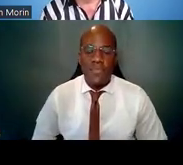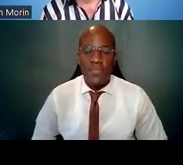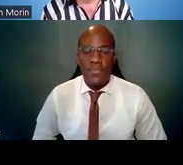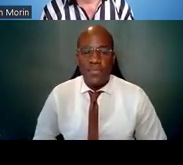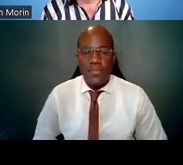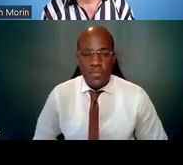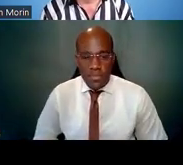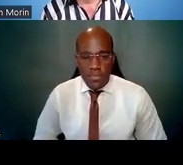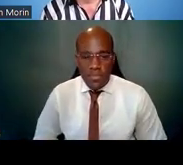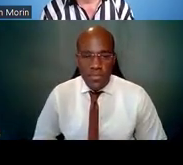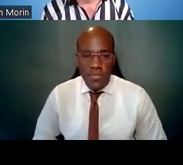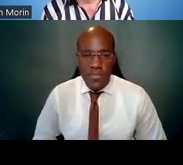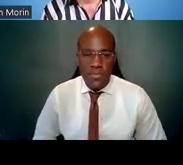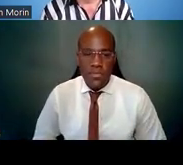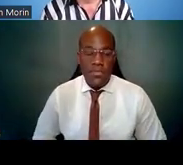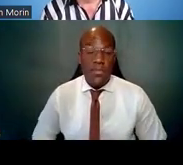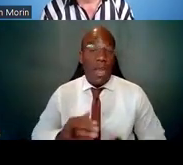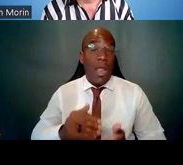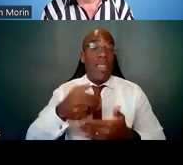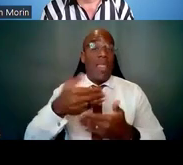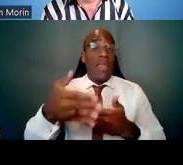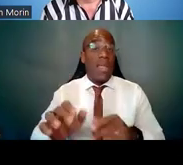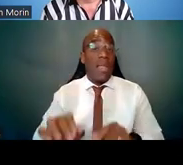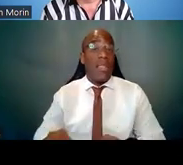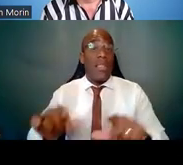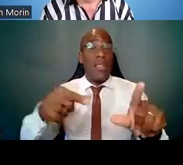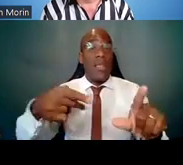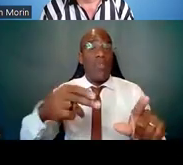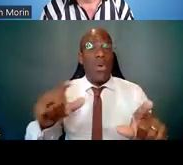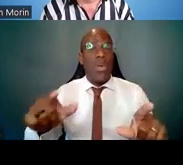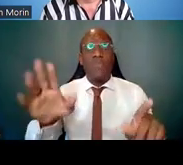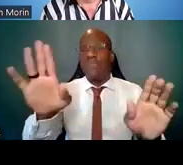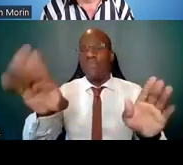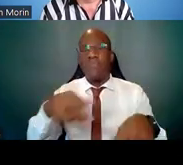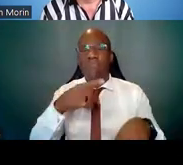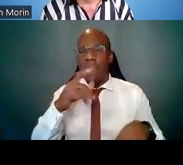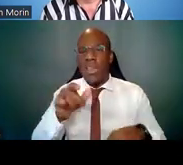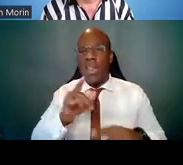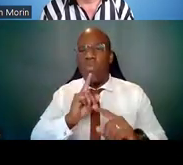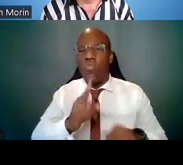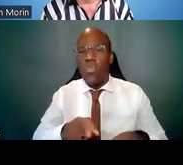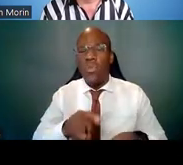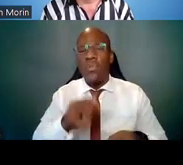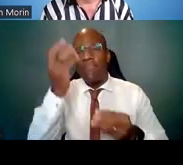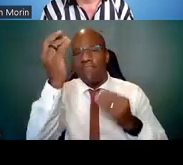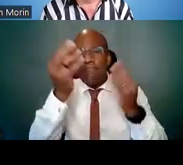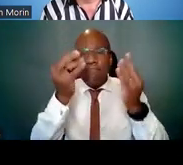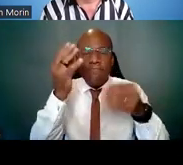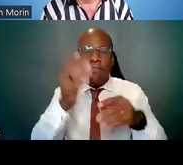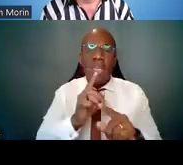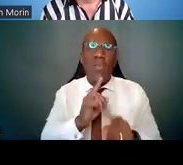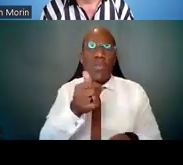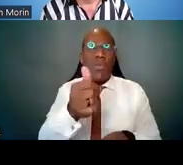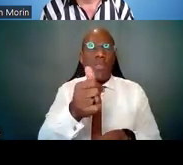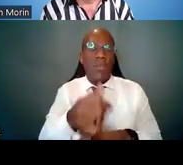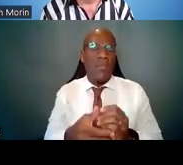And instead of doing the next poll which we said was just rhetorical to think about, we're going to go on to the next topic, which is mentorship versus sponsorship.